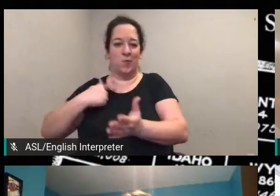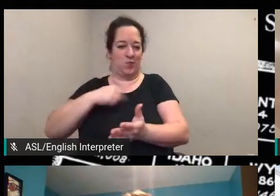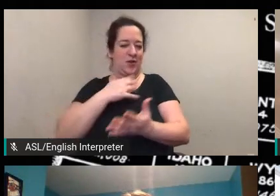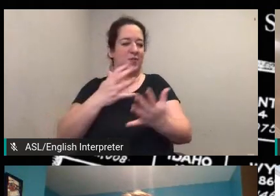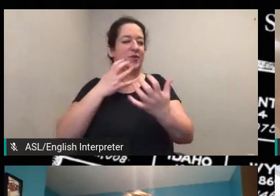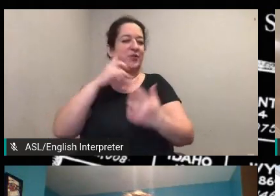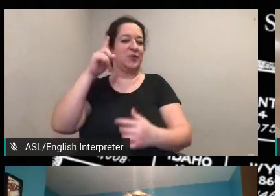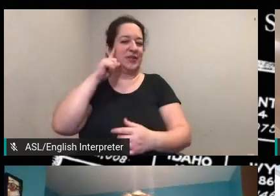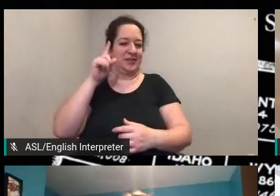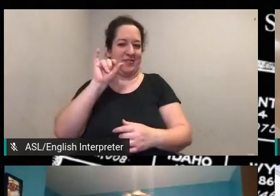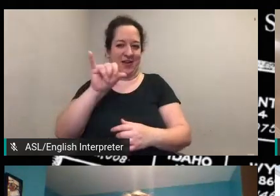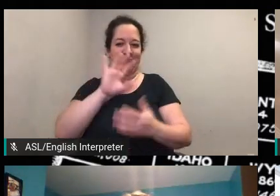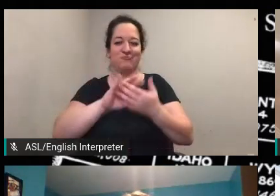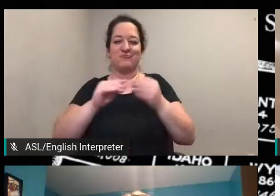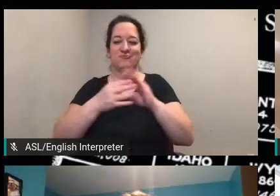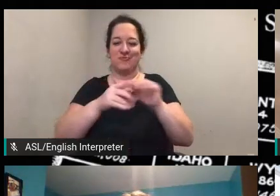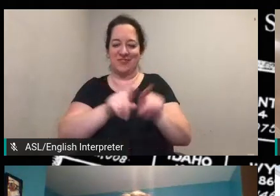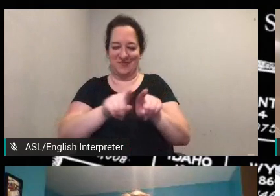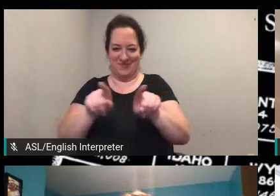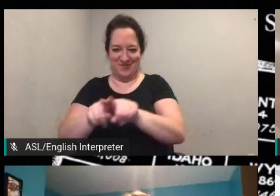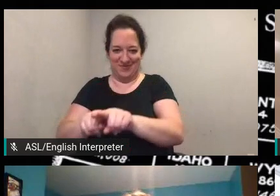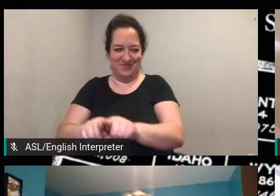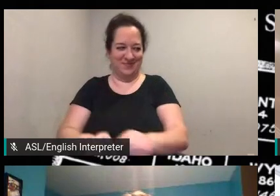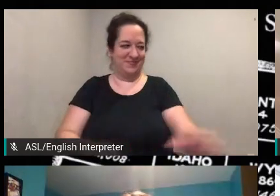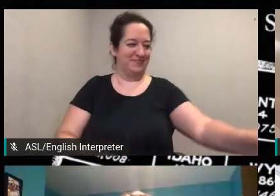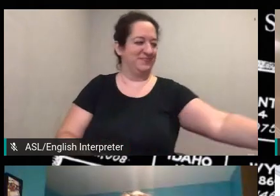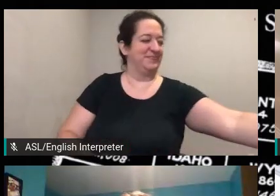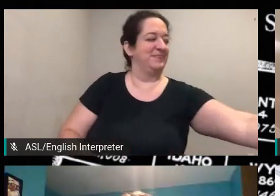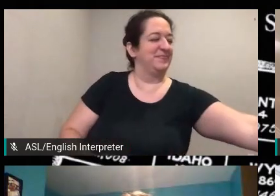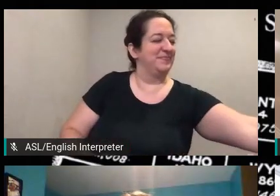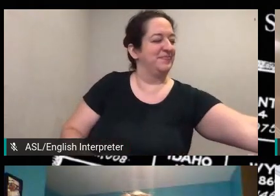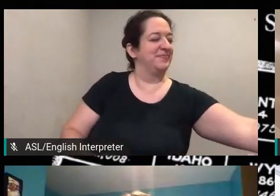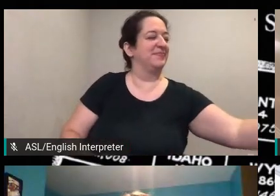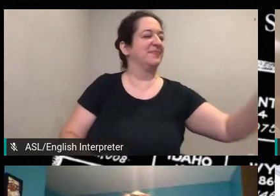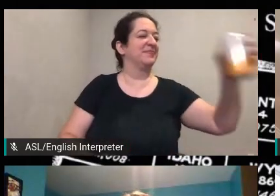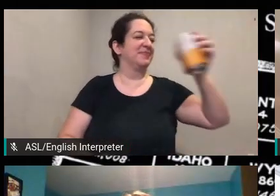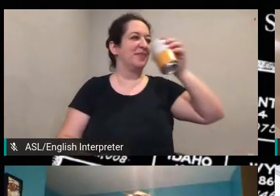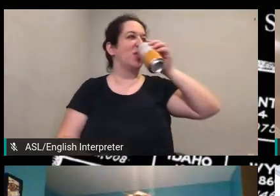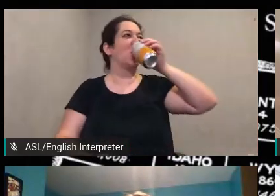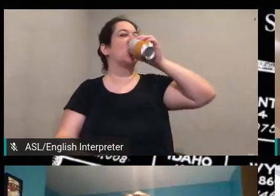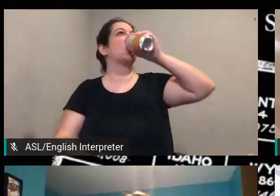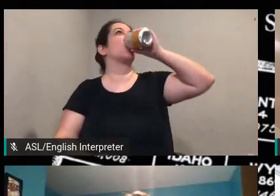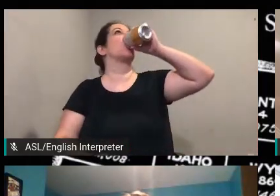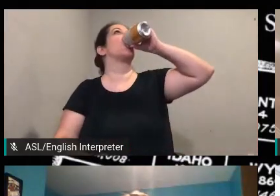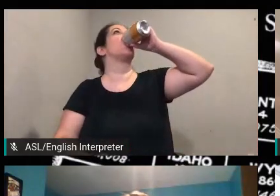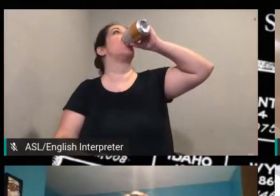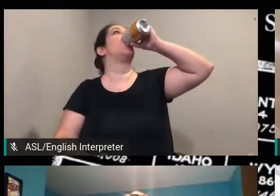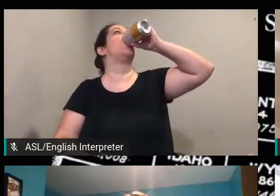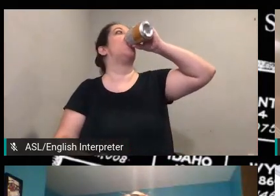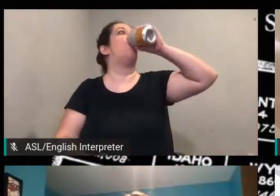else we'd always like to hear those stories too uh rob schoberlein has actually shared a link to a resource on maryland